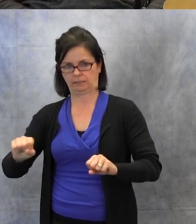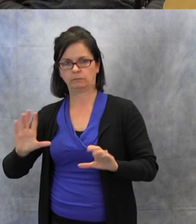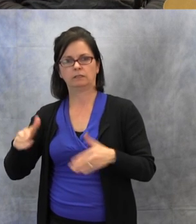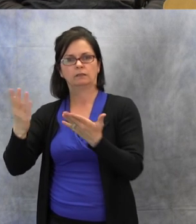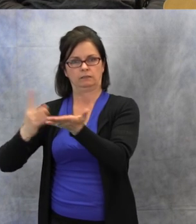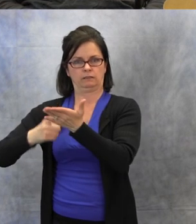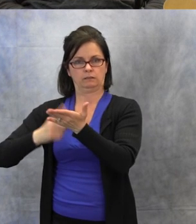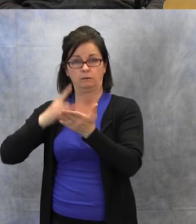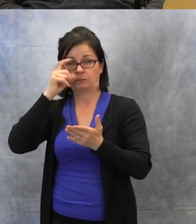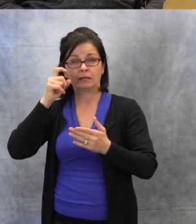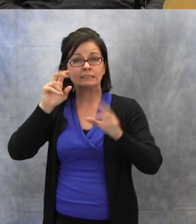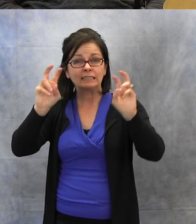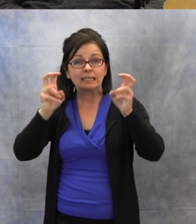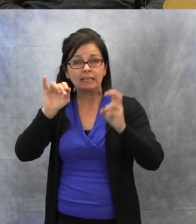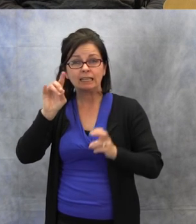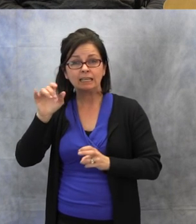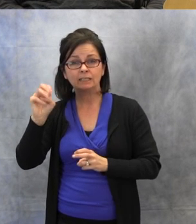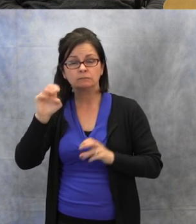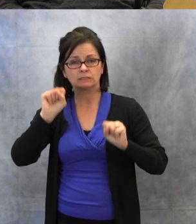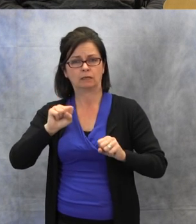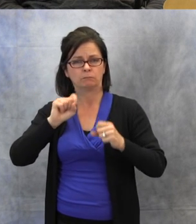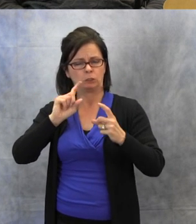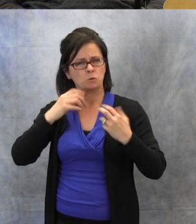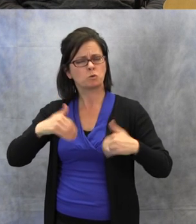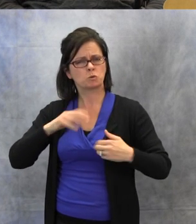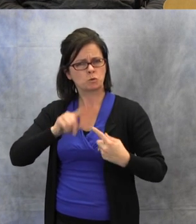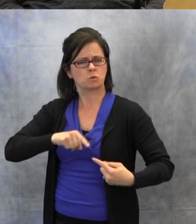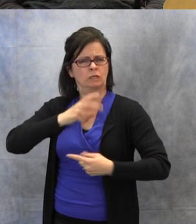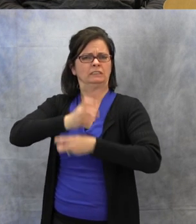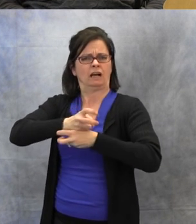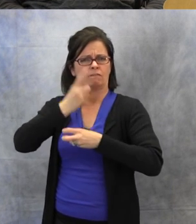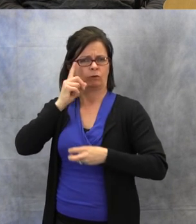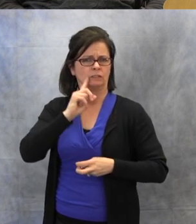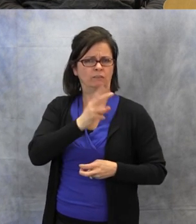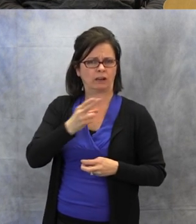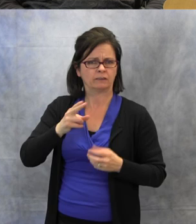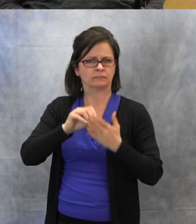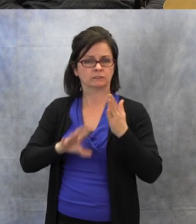you'll find lots of great resources there.